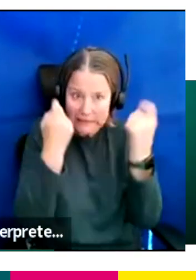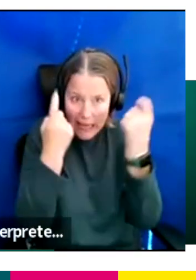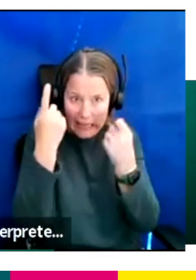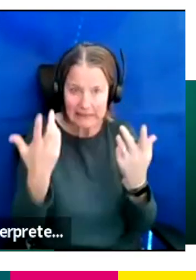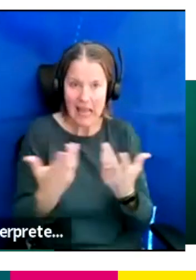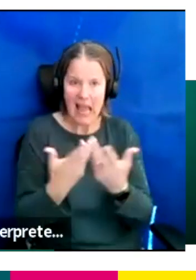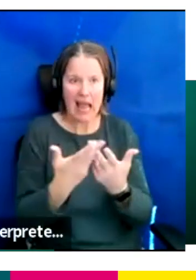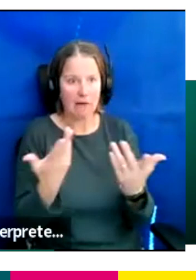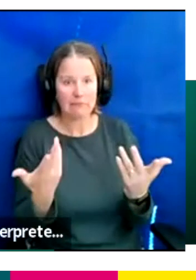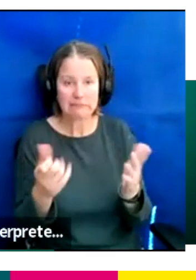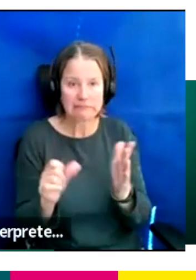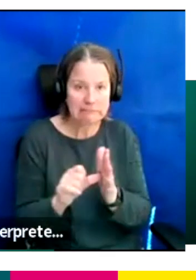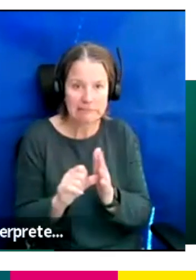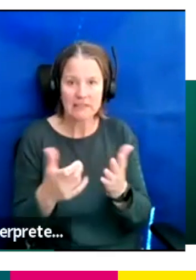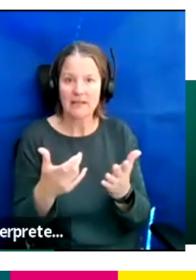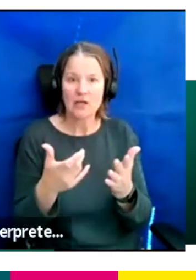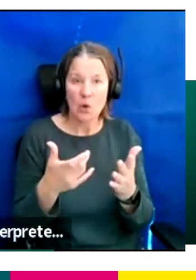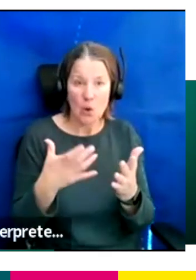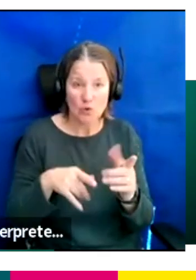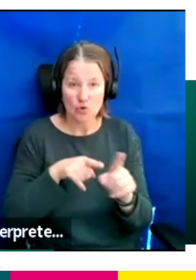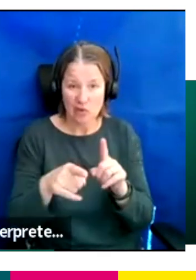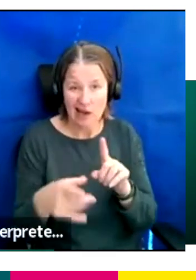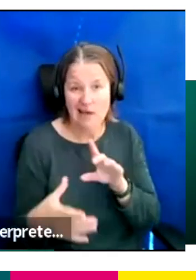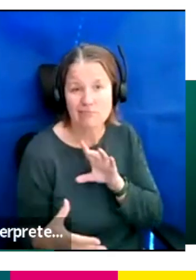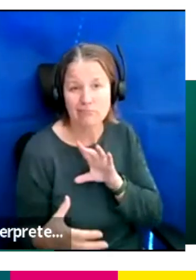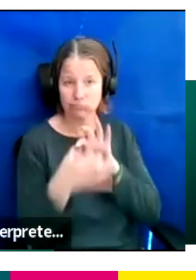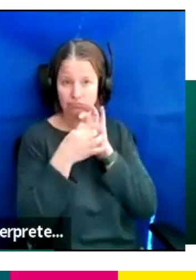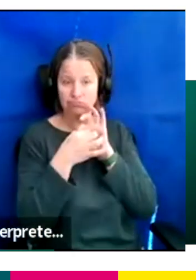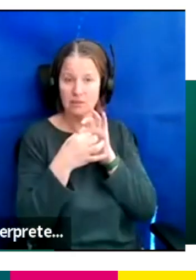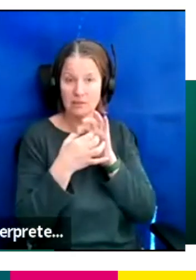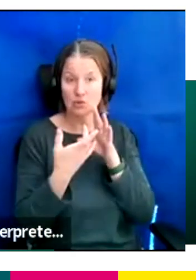you are aware we are not just an email address away, we are very personable.